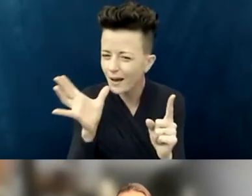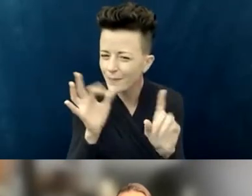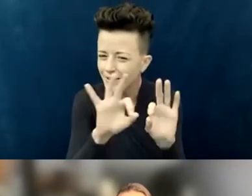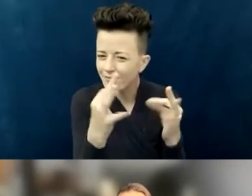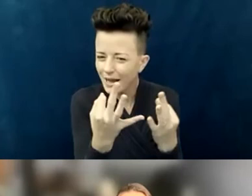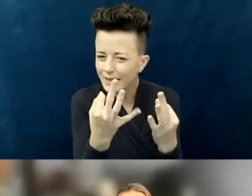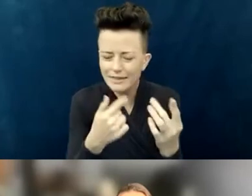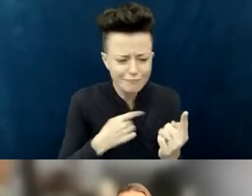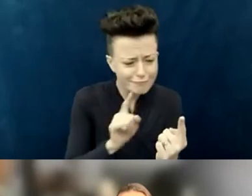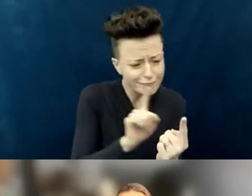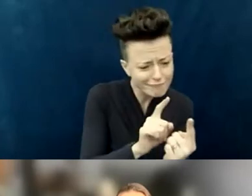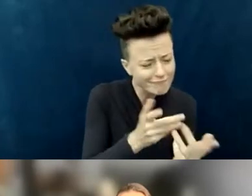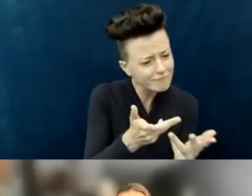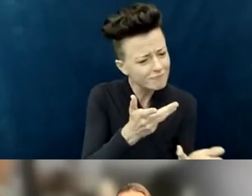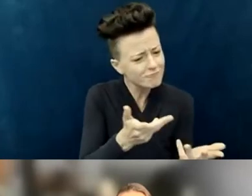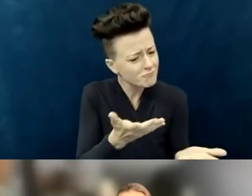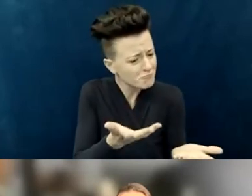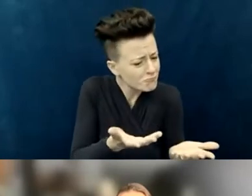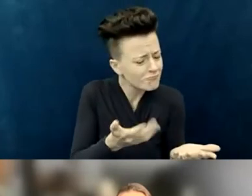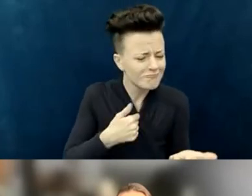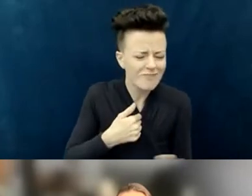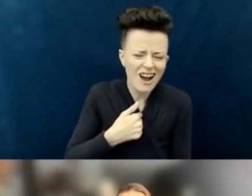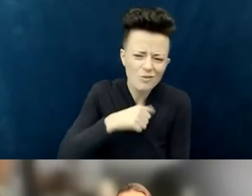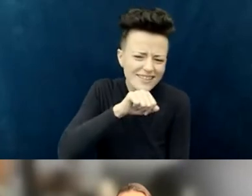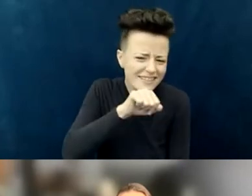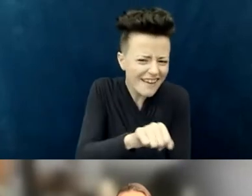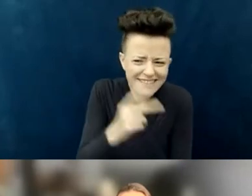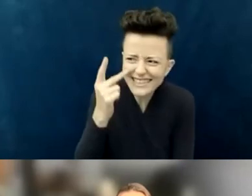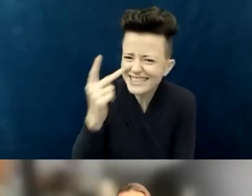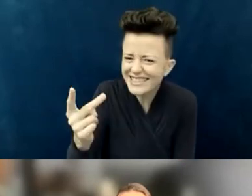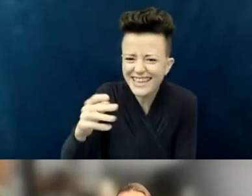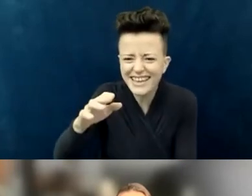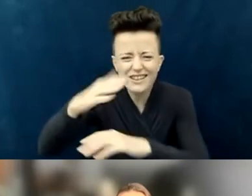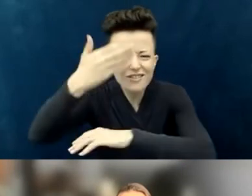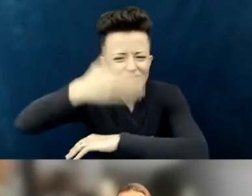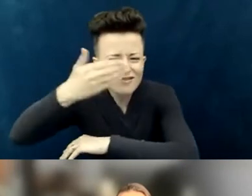"could be part of what happens up front "so they help lead in some way,